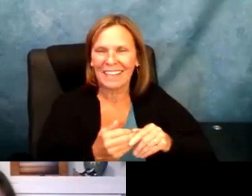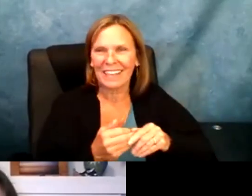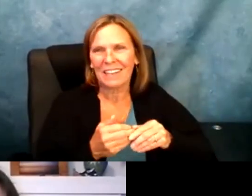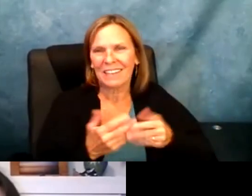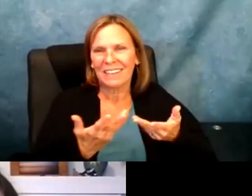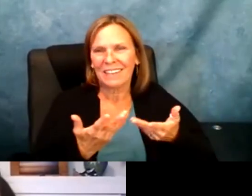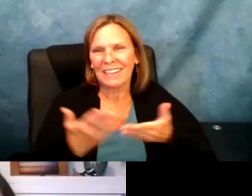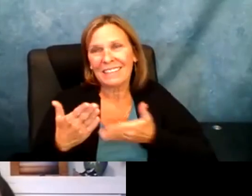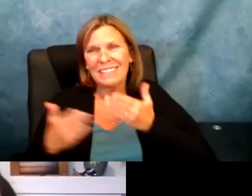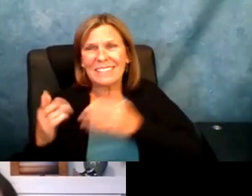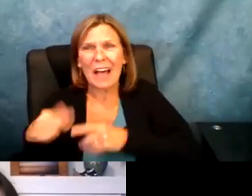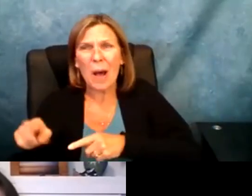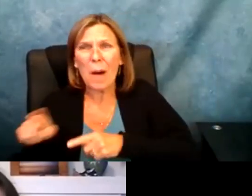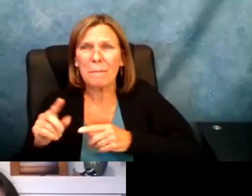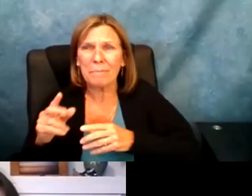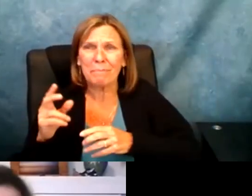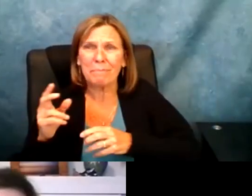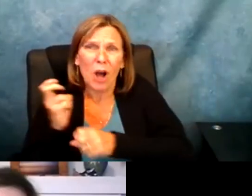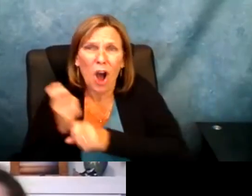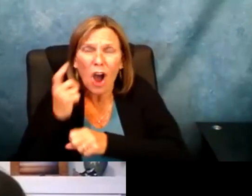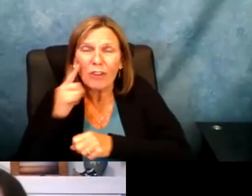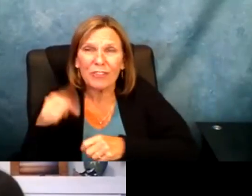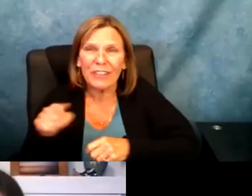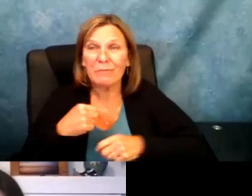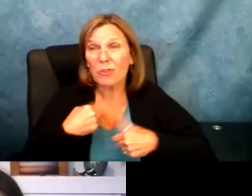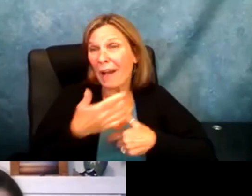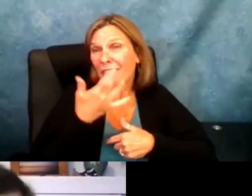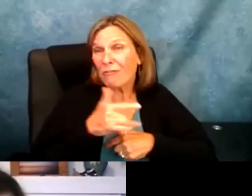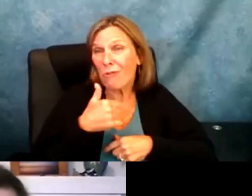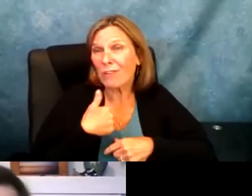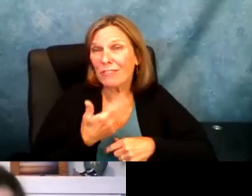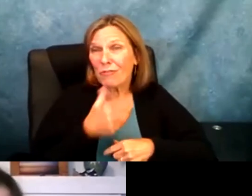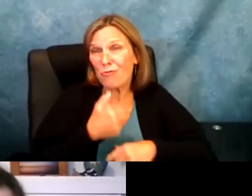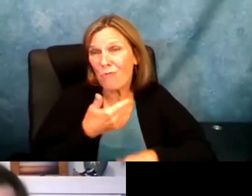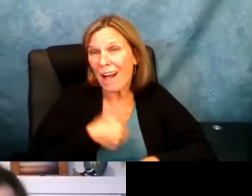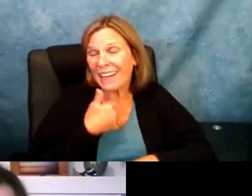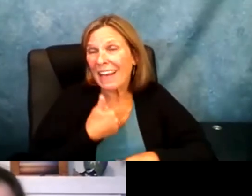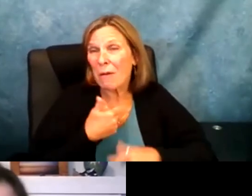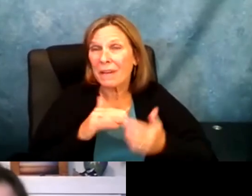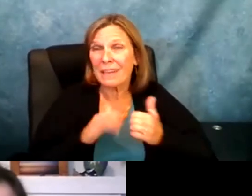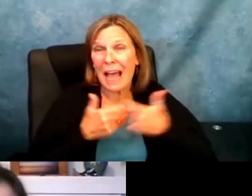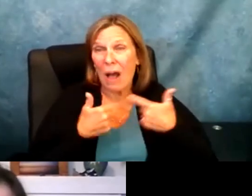the other person's voice. Don't hold back. Really go for it because we all have important things to say. I